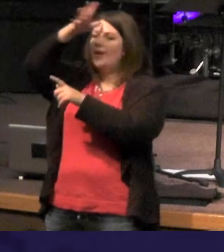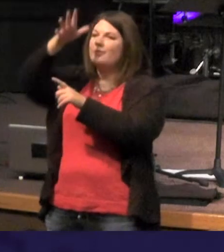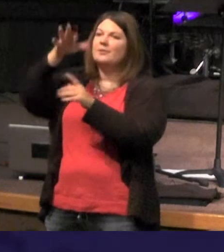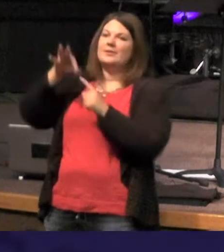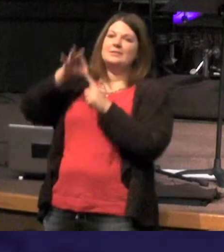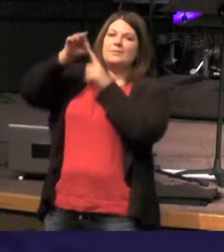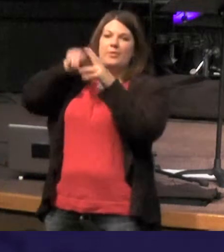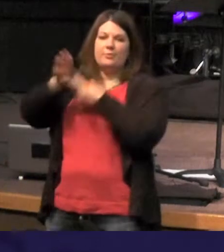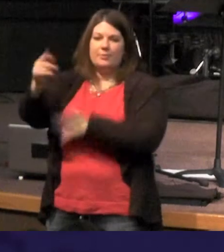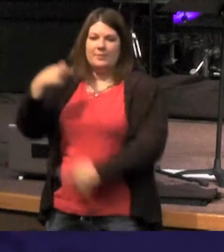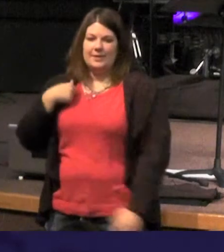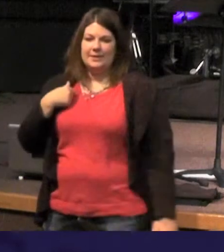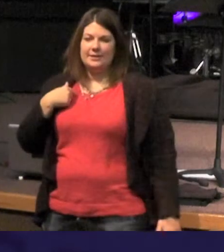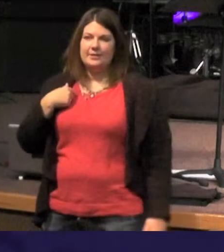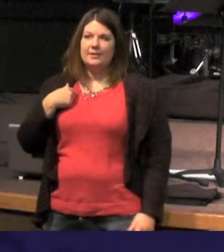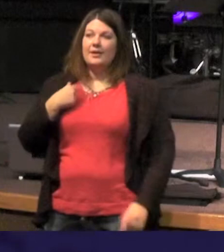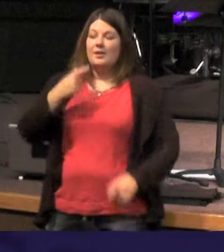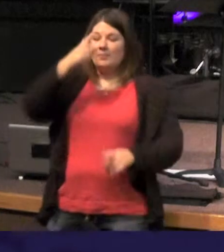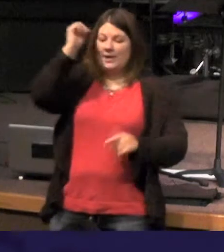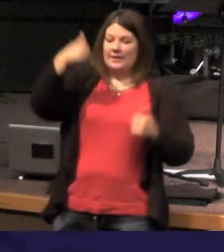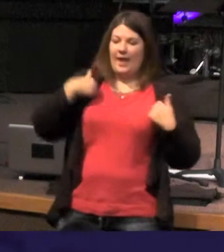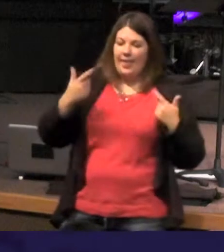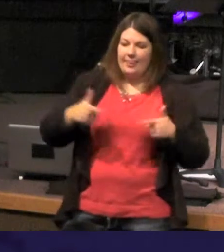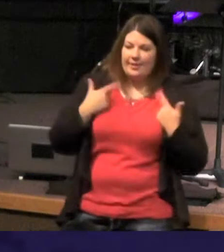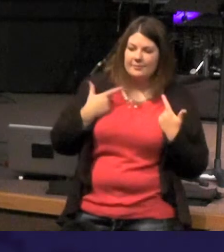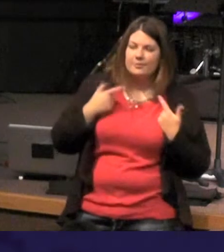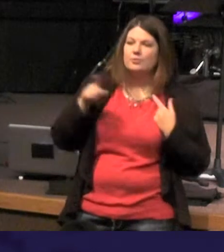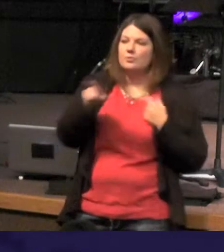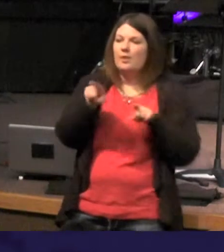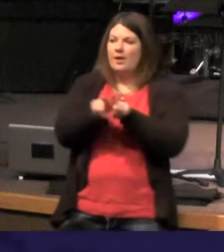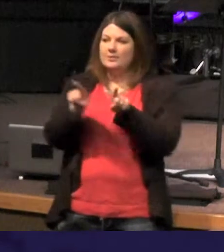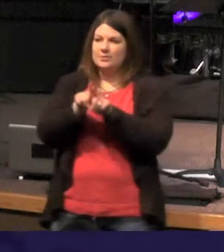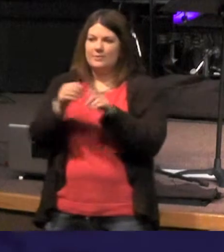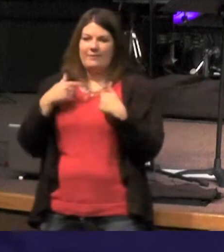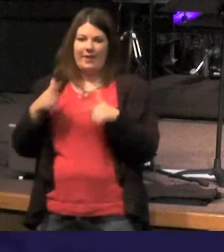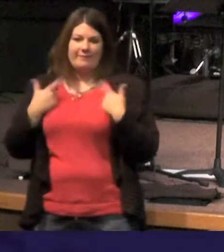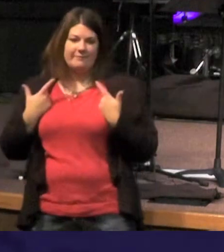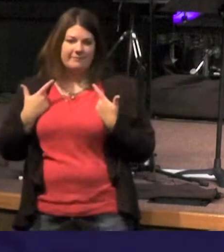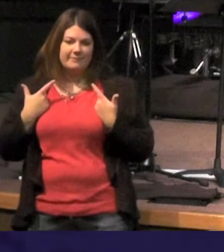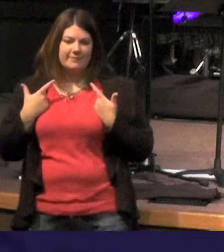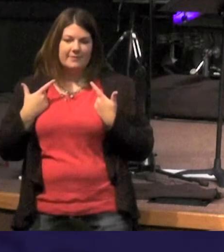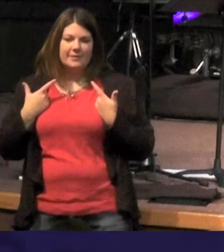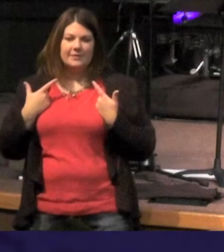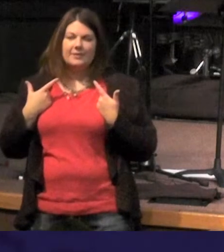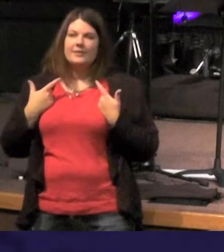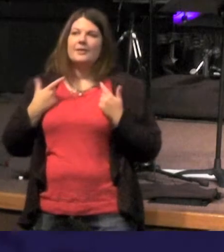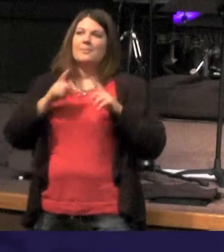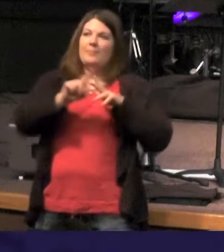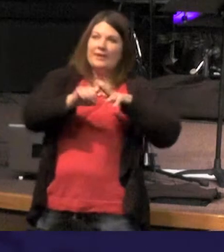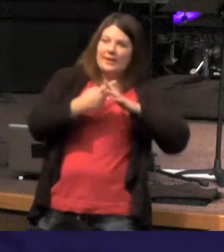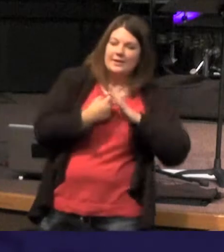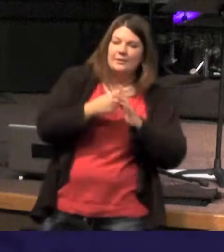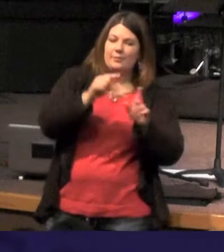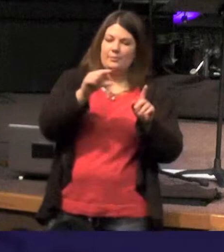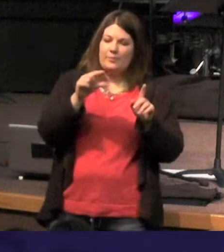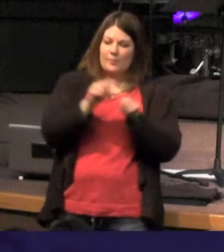because I live you also will live - so it's a prologue we get In the beginning was the Word and the Word was with God and the Word was God